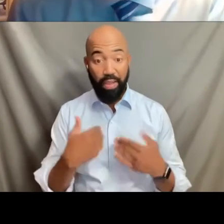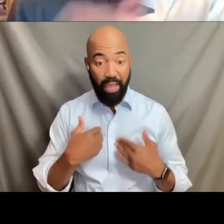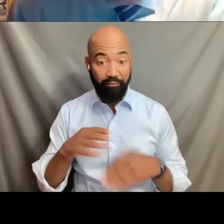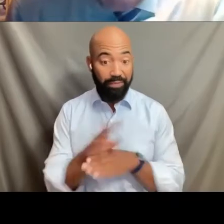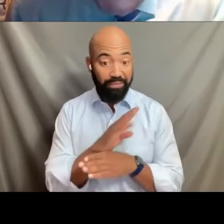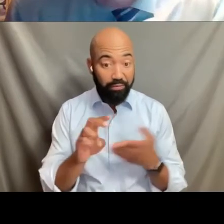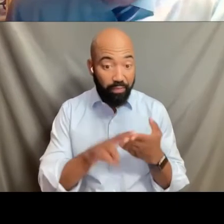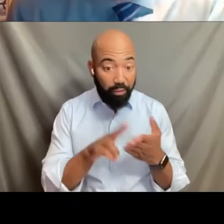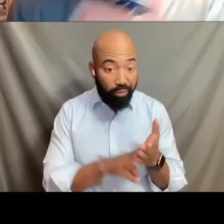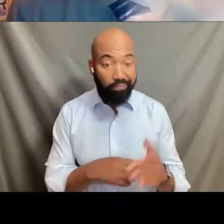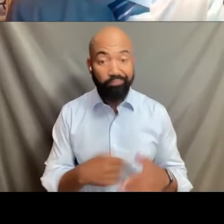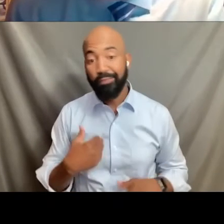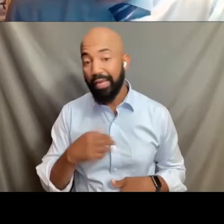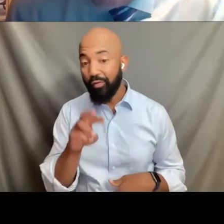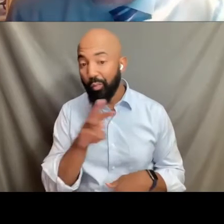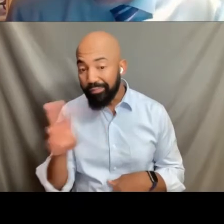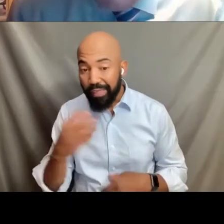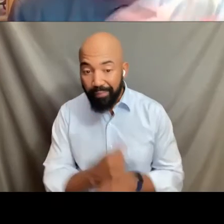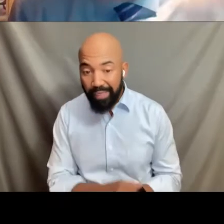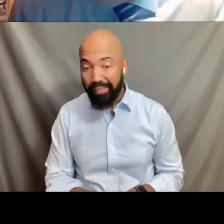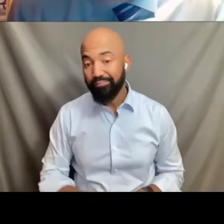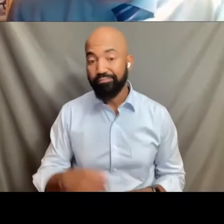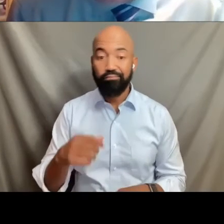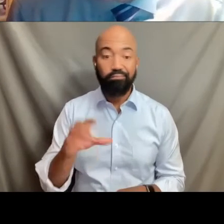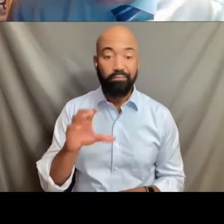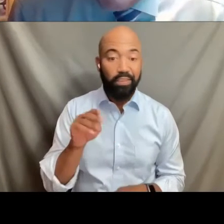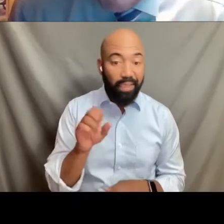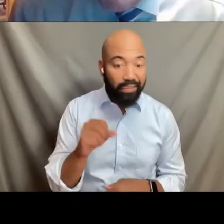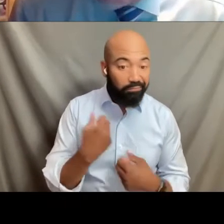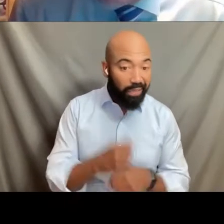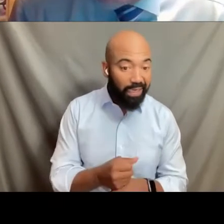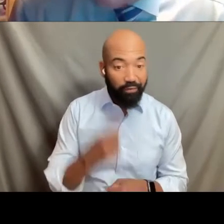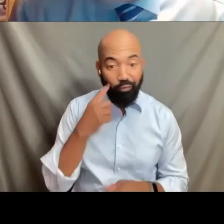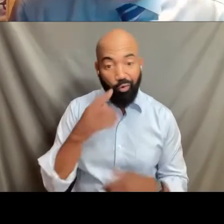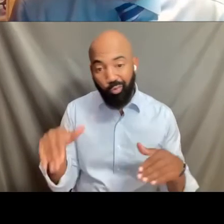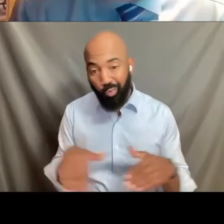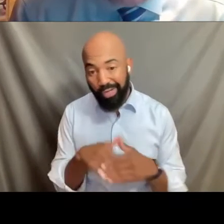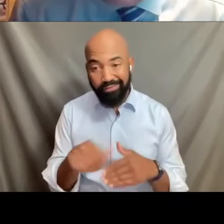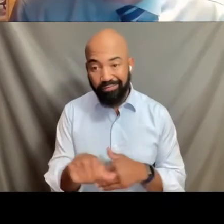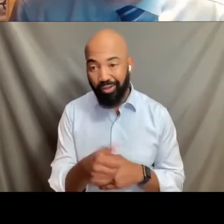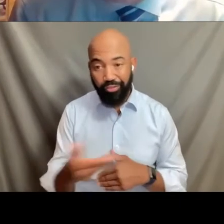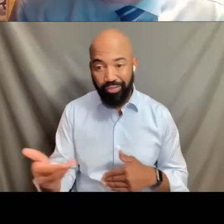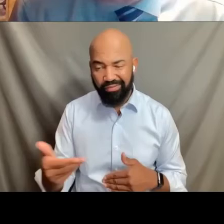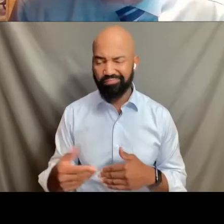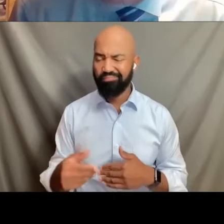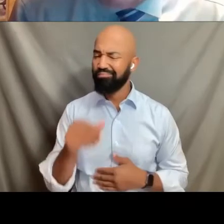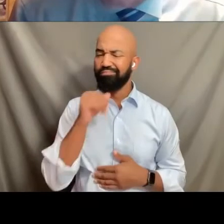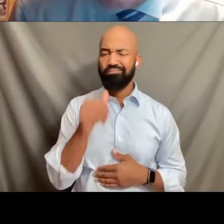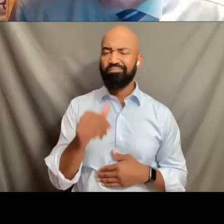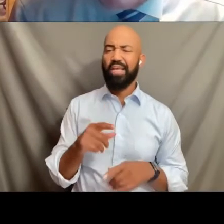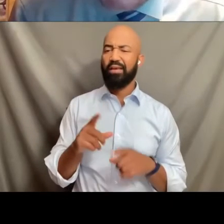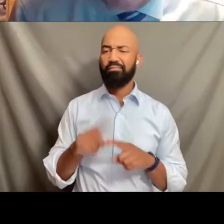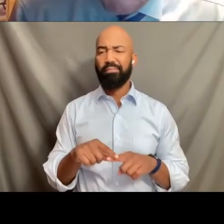to have cakes made, do other things for weddings and other things, not based upon the immutable characteristic